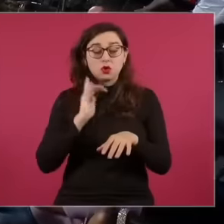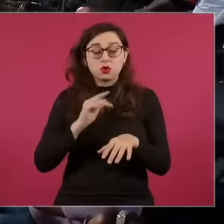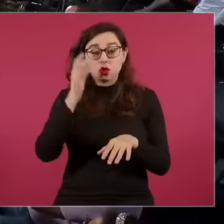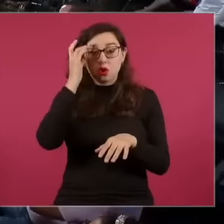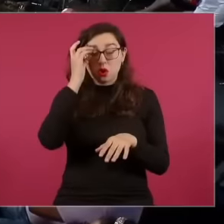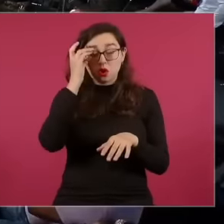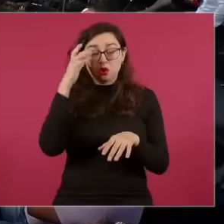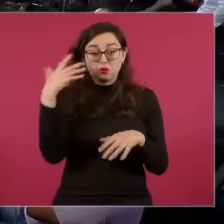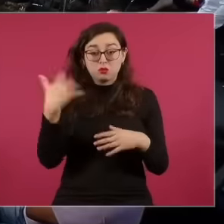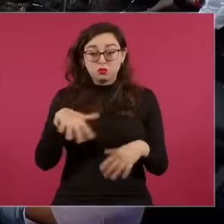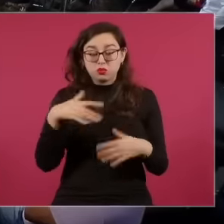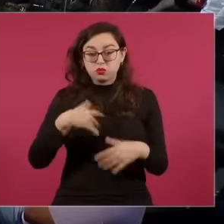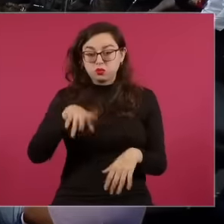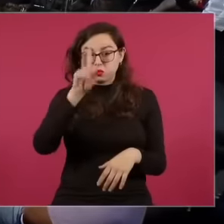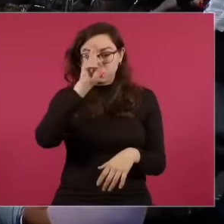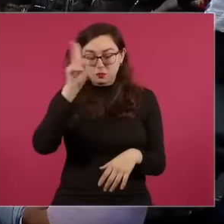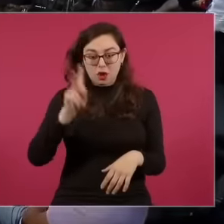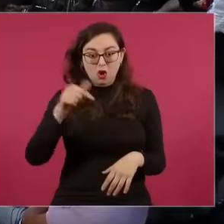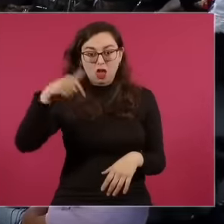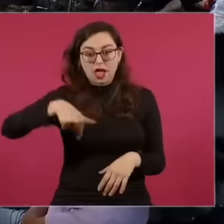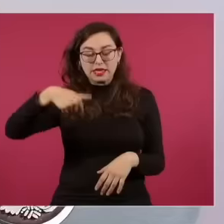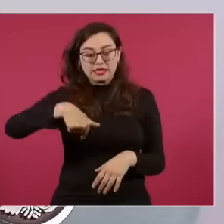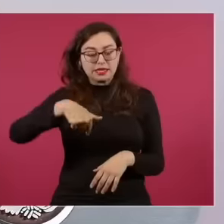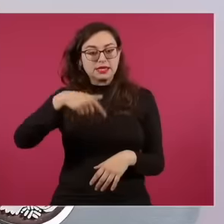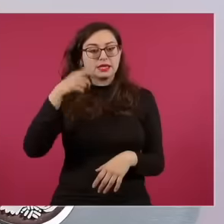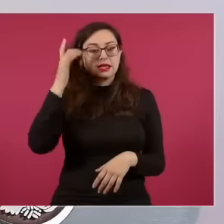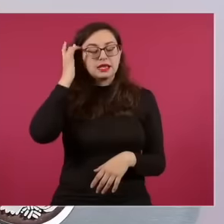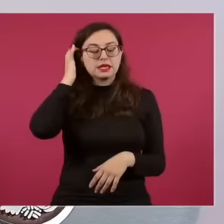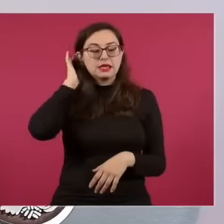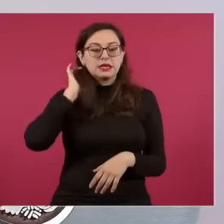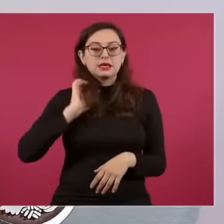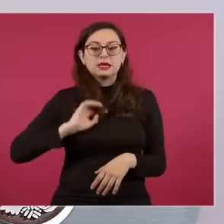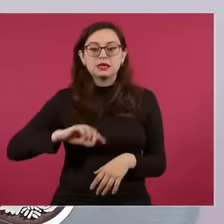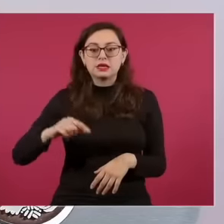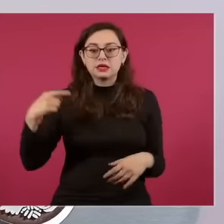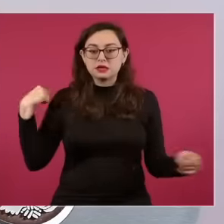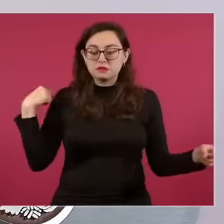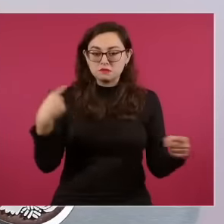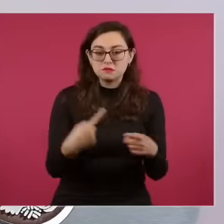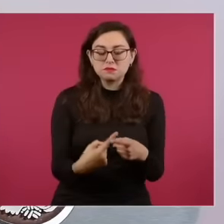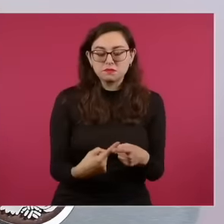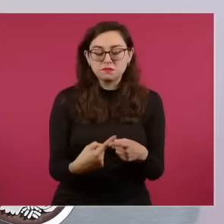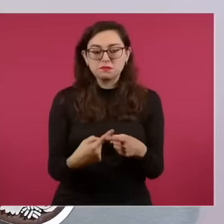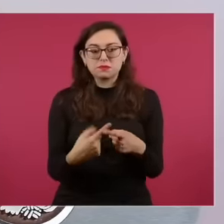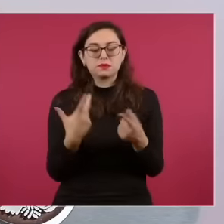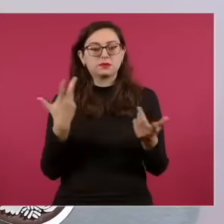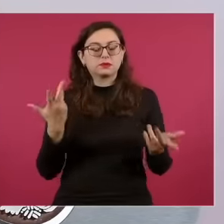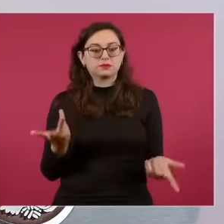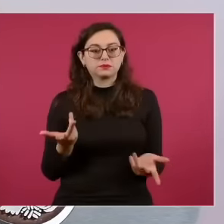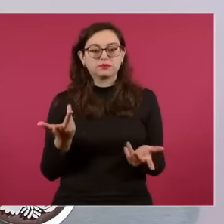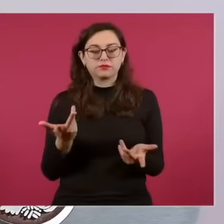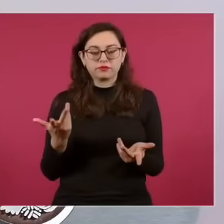like the one we have experienced in Mexico in recent months where they have wanted to attack, well, they have